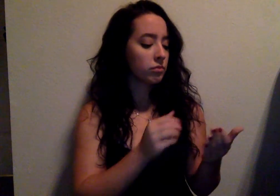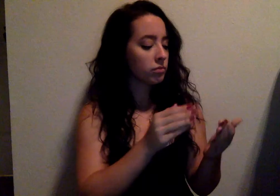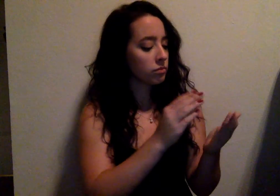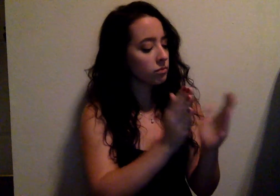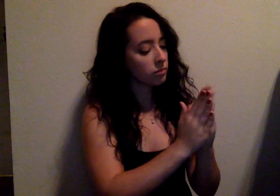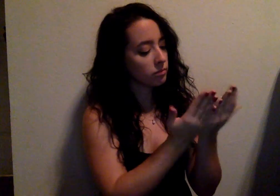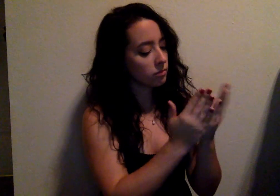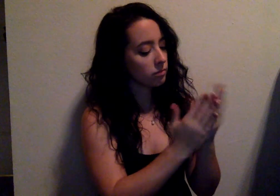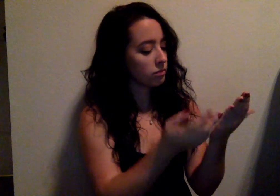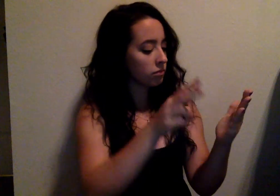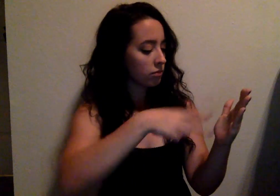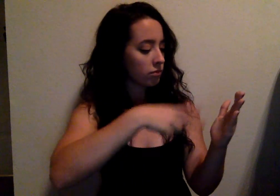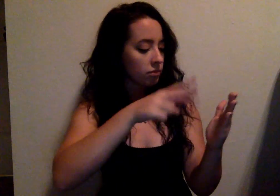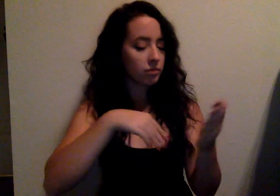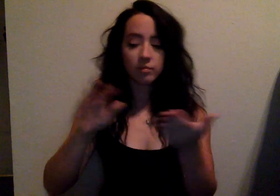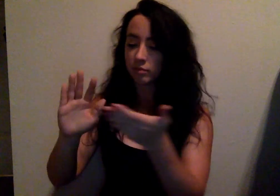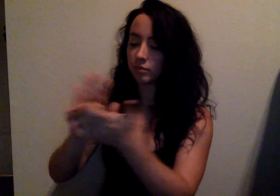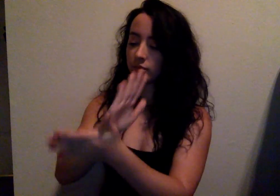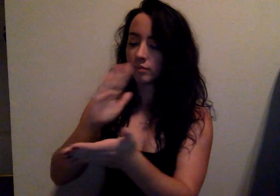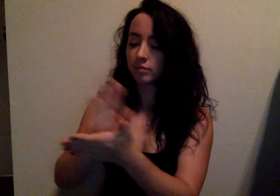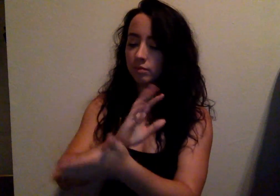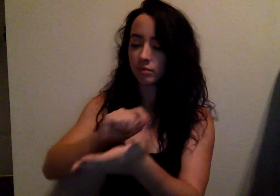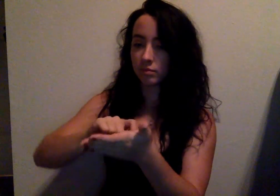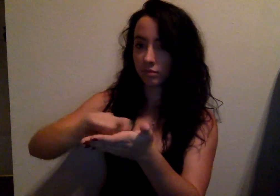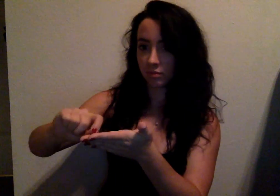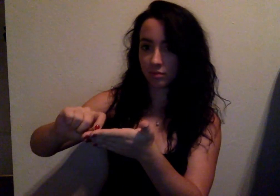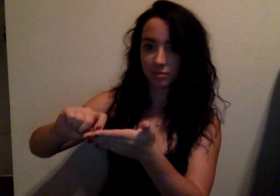We read books, write papers.